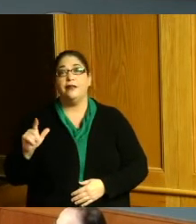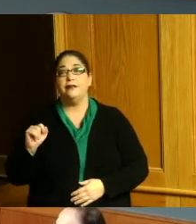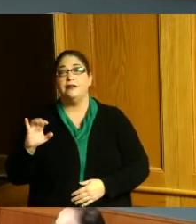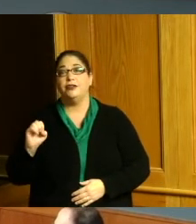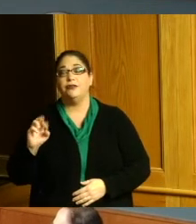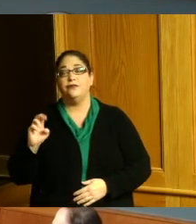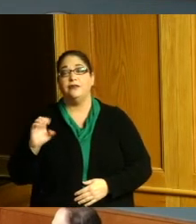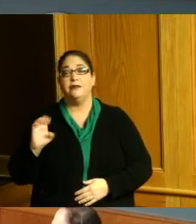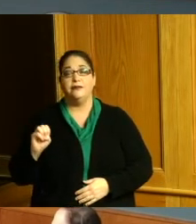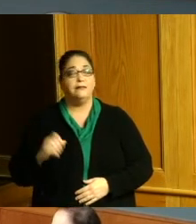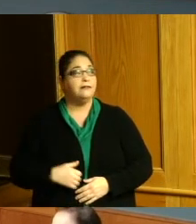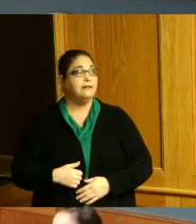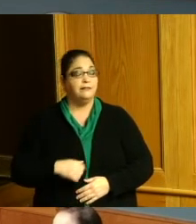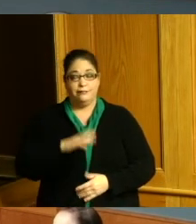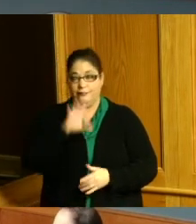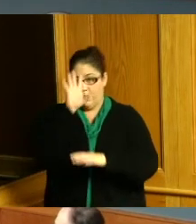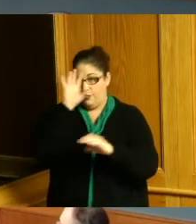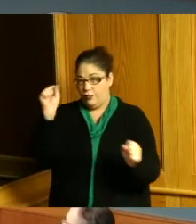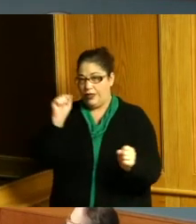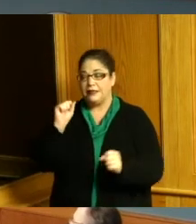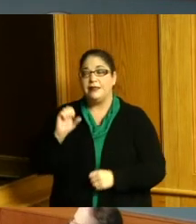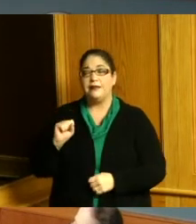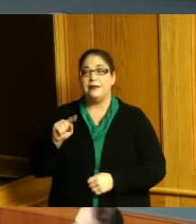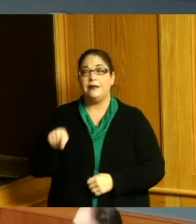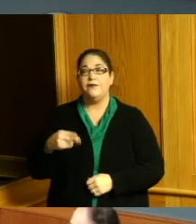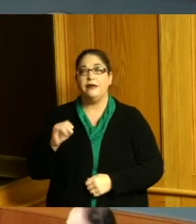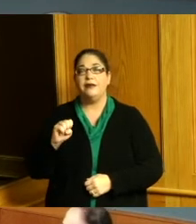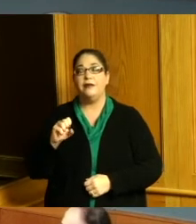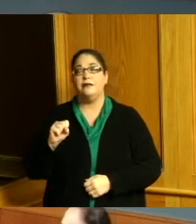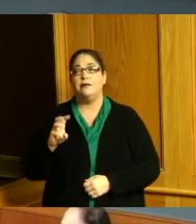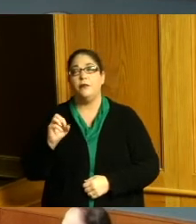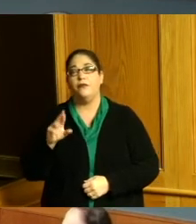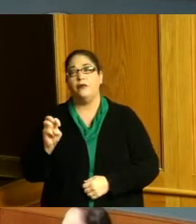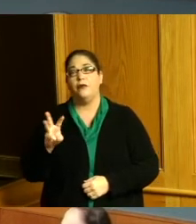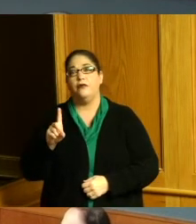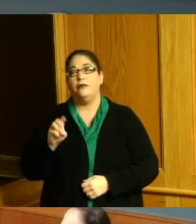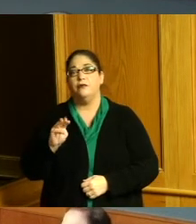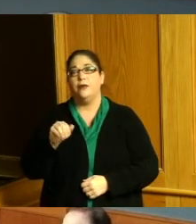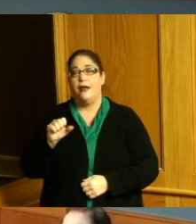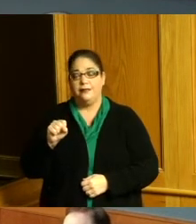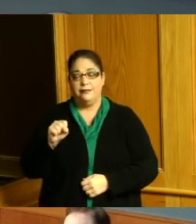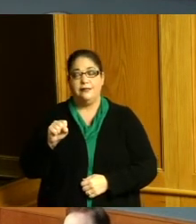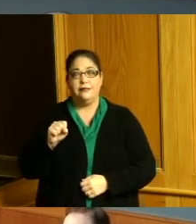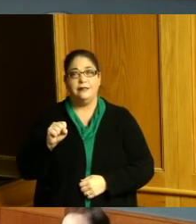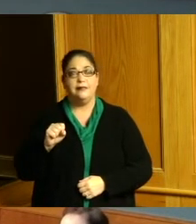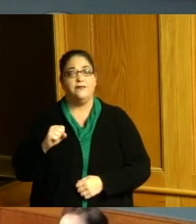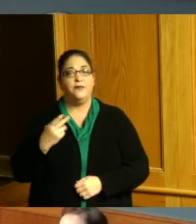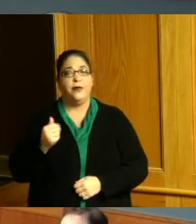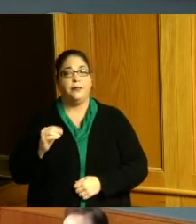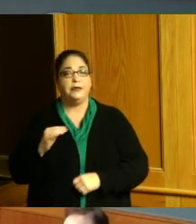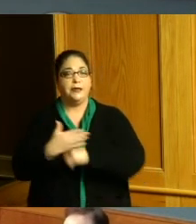Stephanie Summerow Dumas President of the Hamilton County Board of County Commissioners we'll start